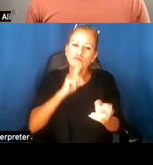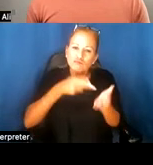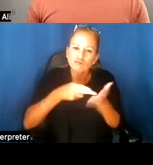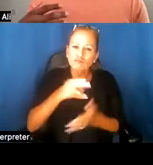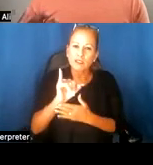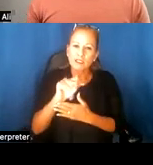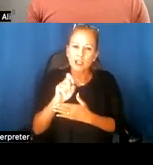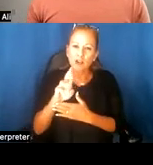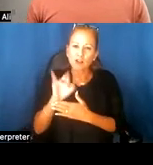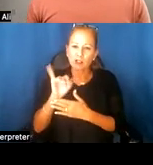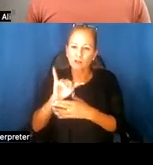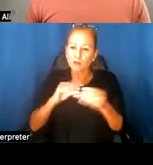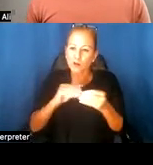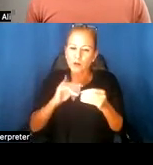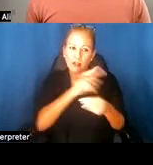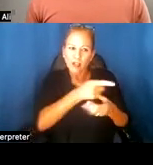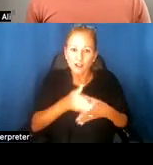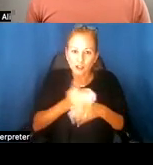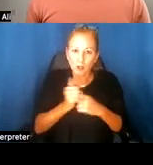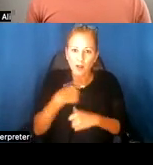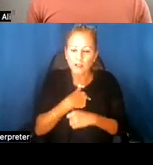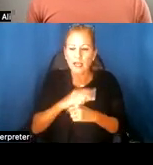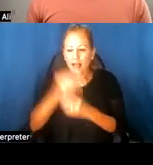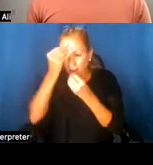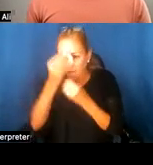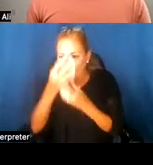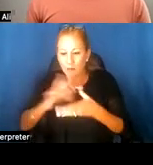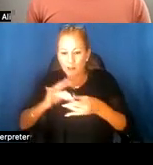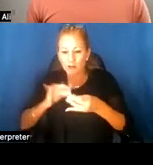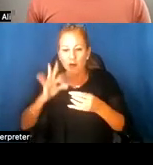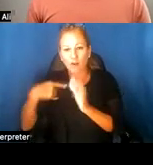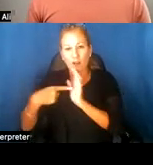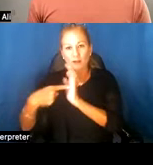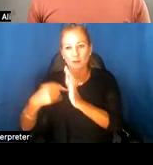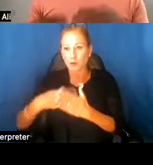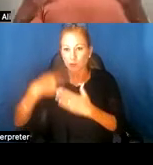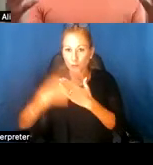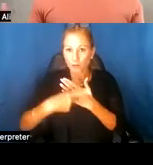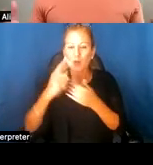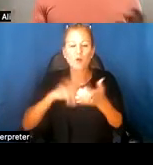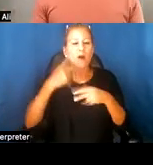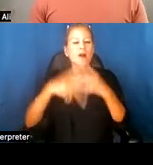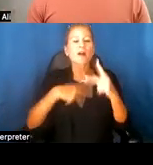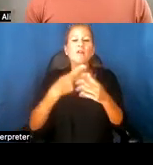and inform the narrative of our exhibitions and programs. So what kind of programs did we have?